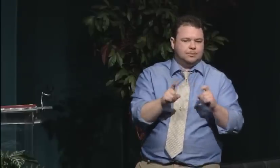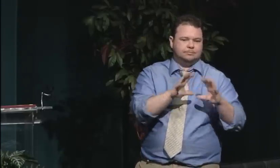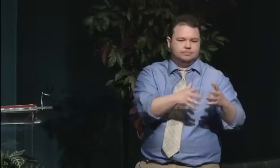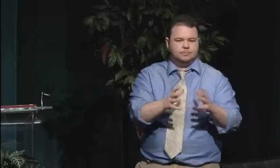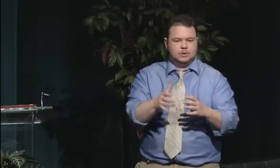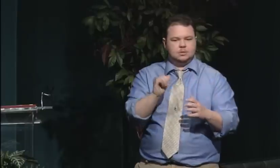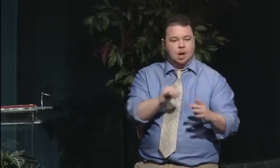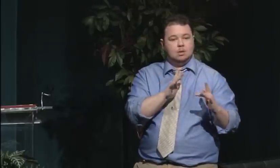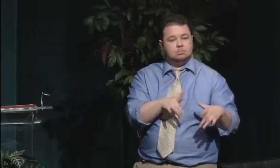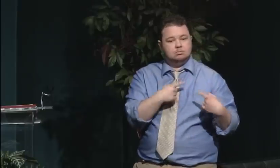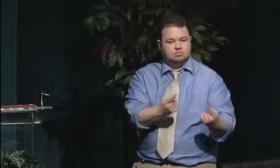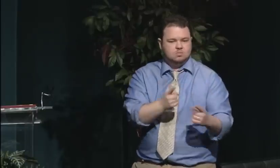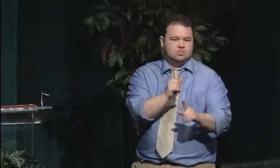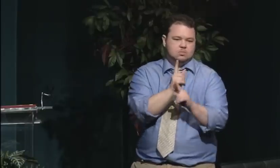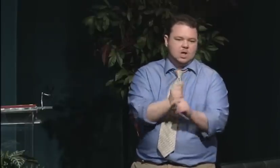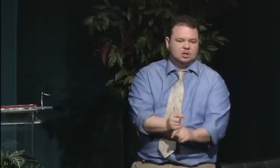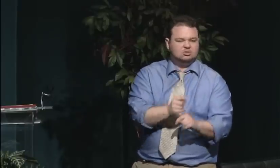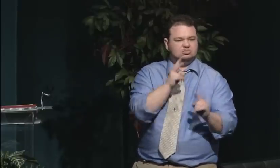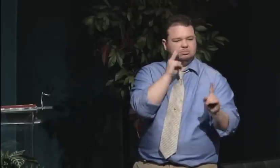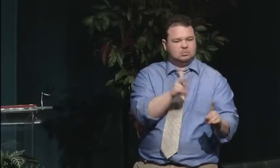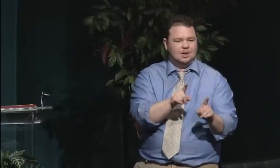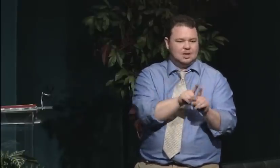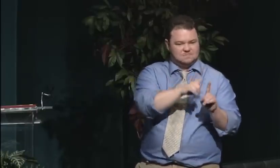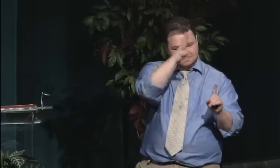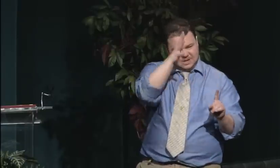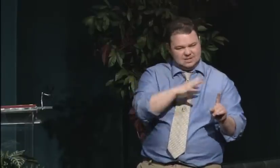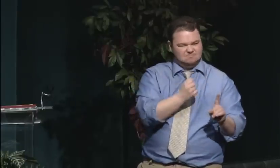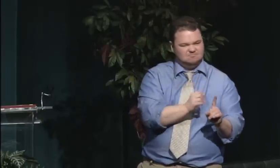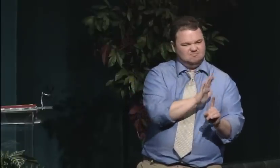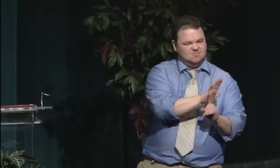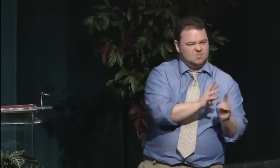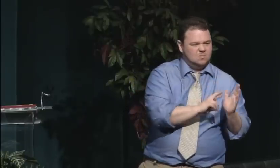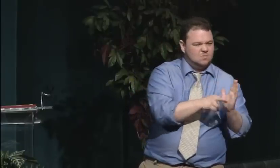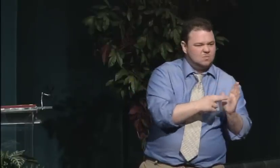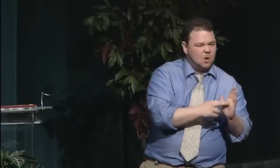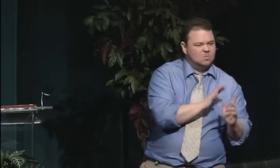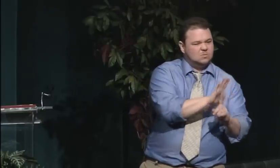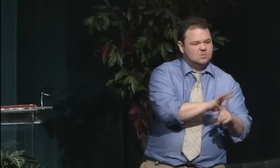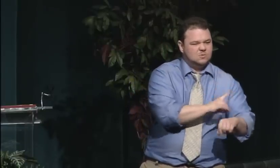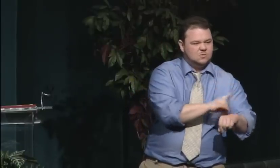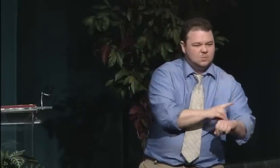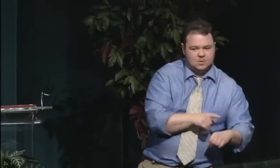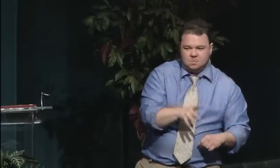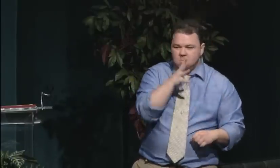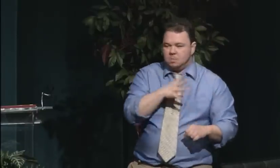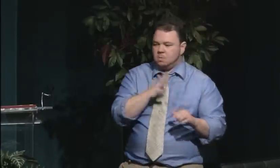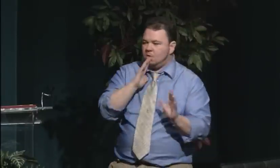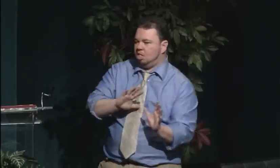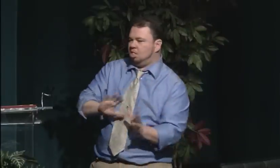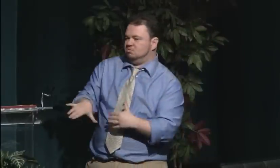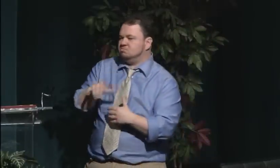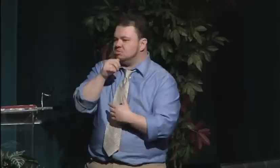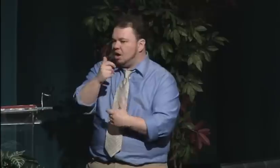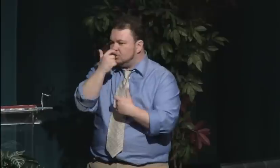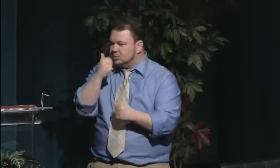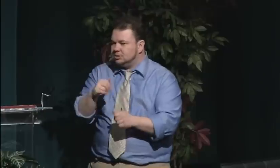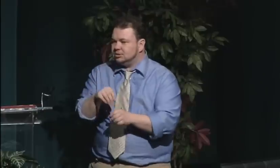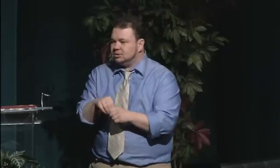it would result in insanity and feeble-mindedness and physical problems, and even urine infections